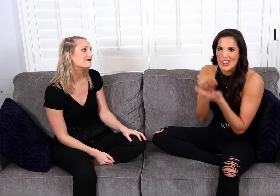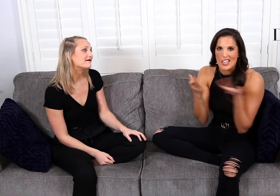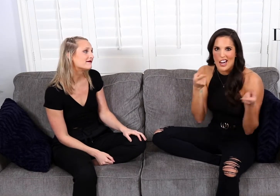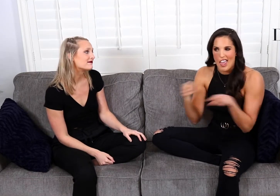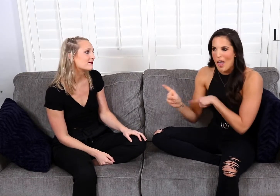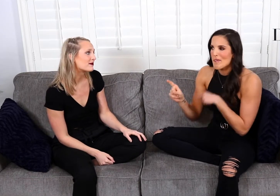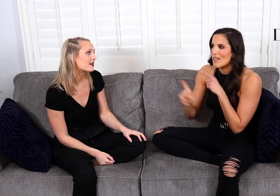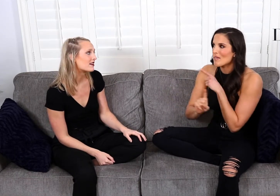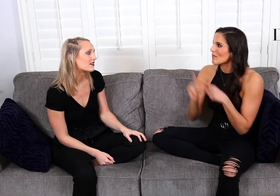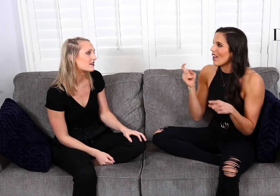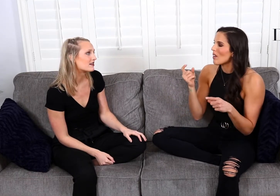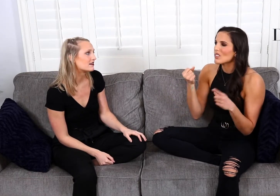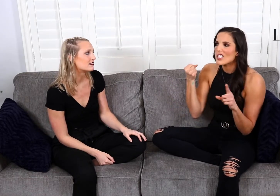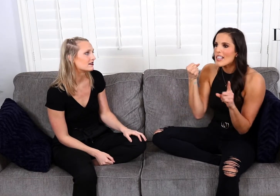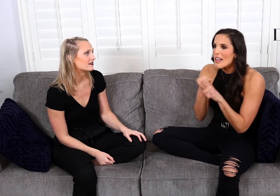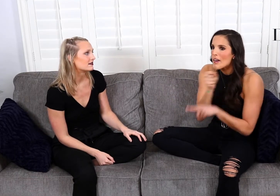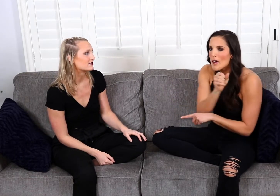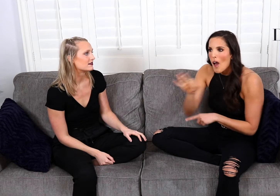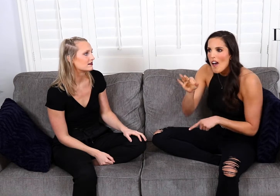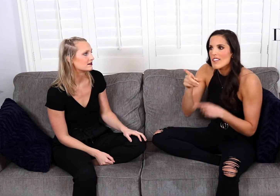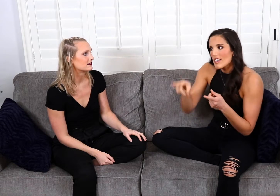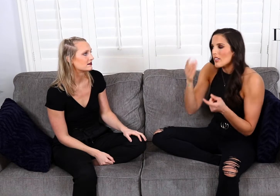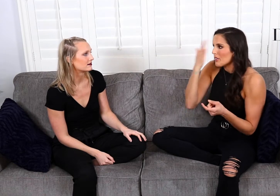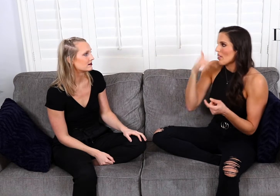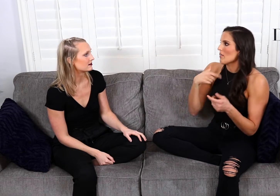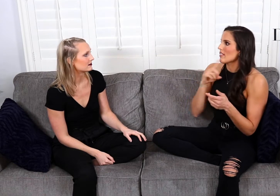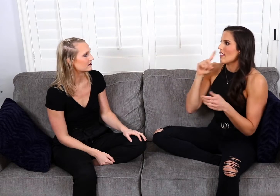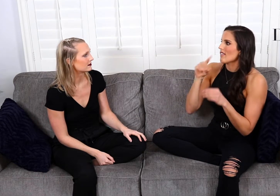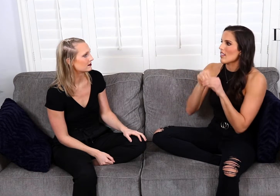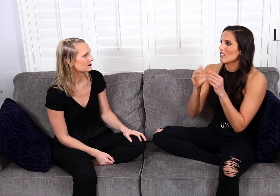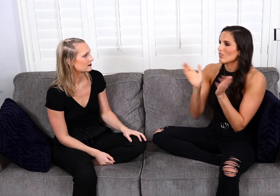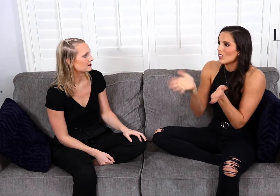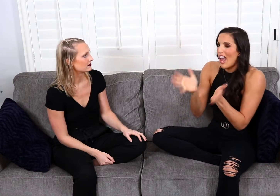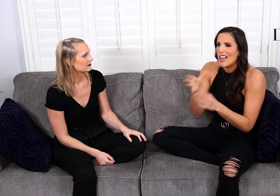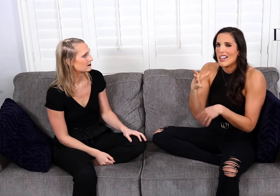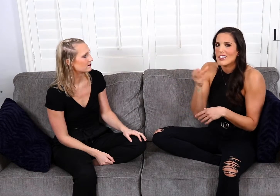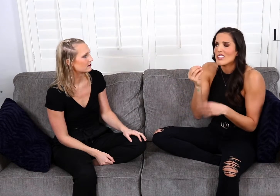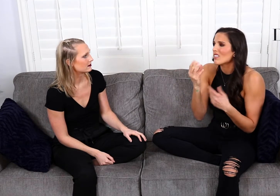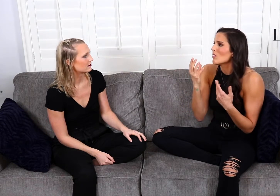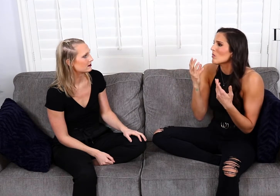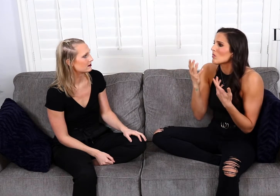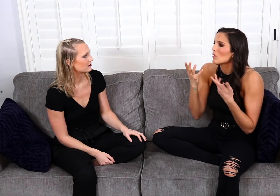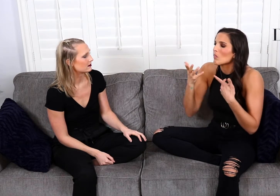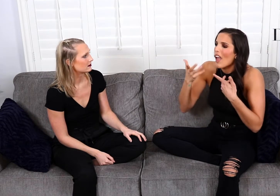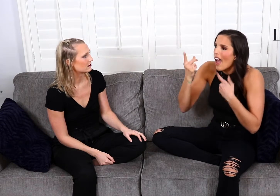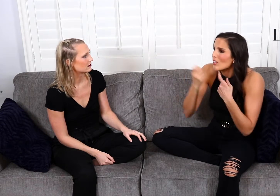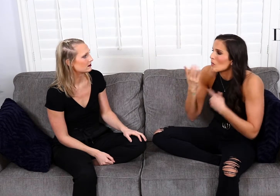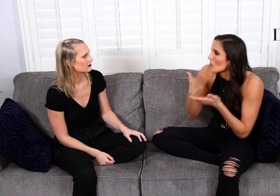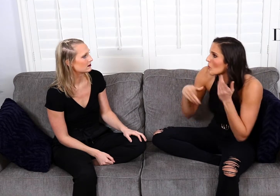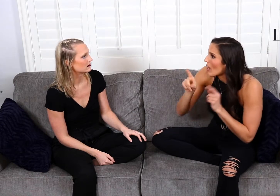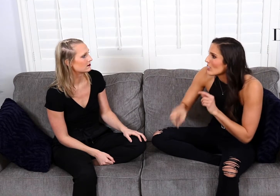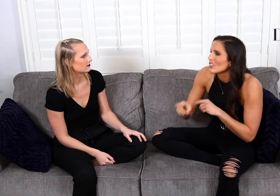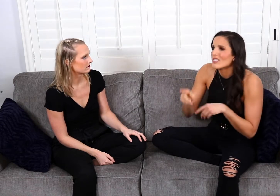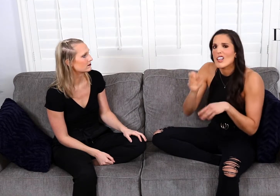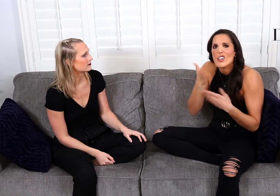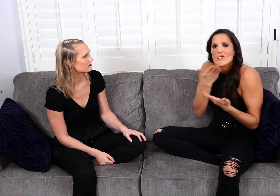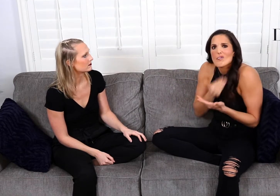It was a rare thing that happened, but we just hit it off and he knew that I was Deaf when we were talking, and he asked some good questions,